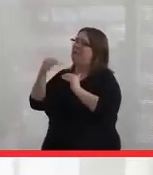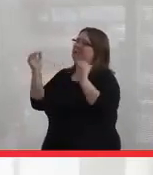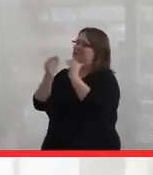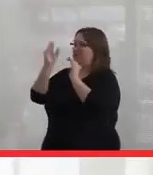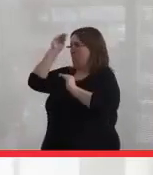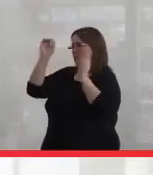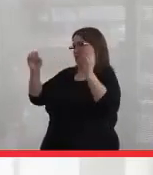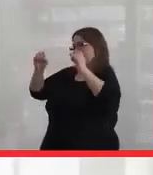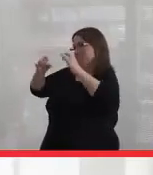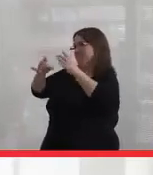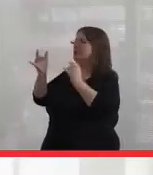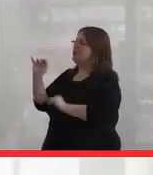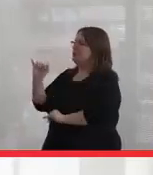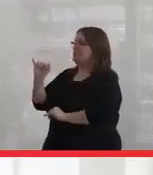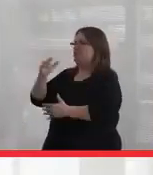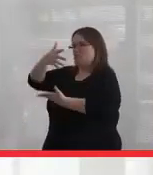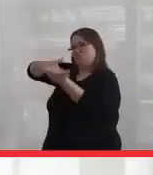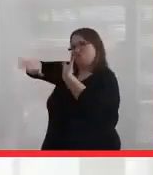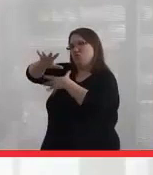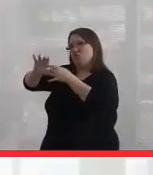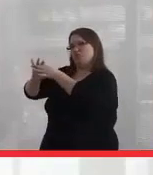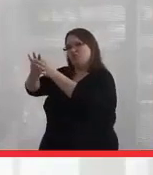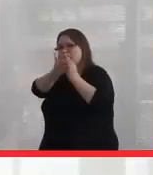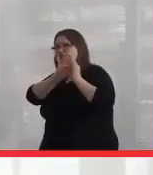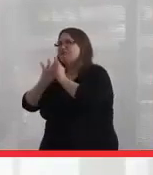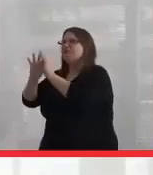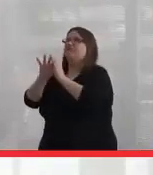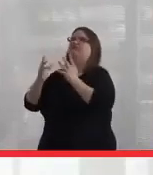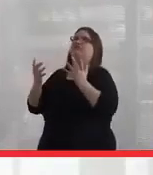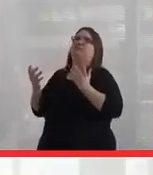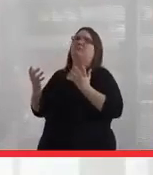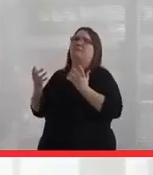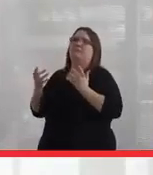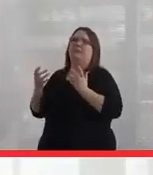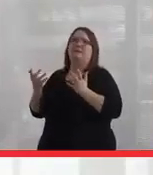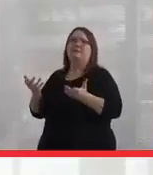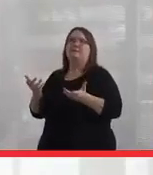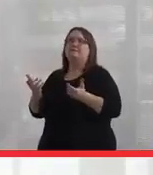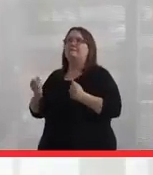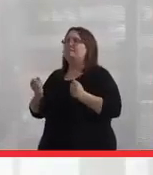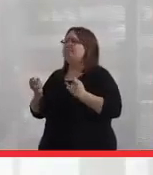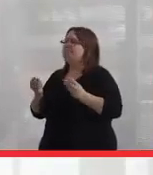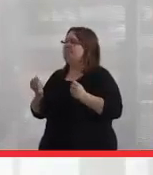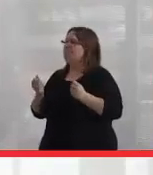So the social fabric of our communities, even food